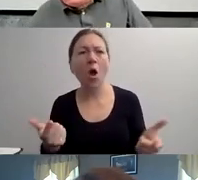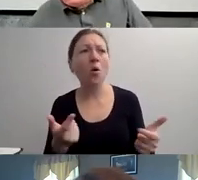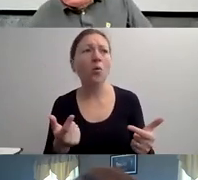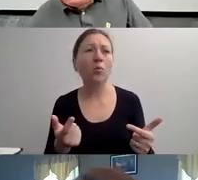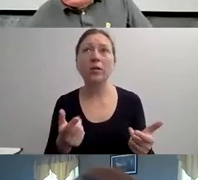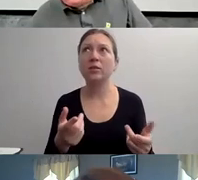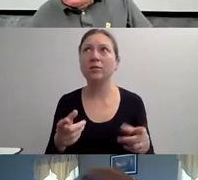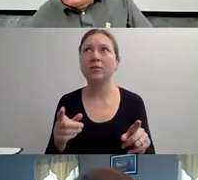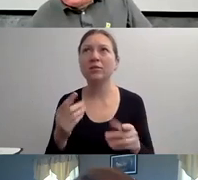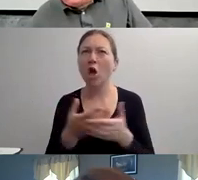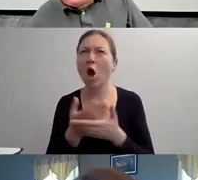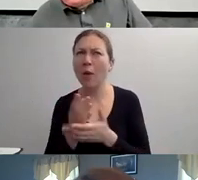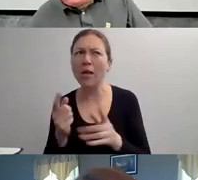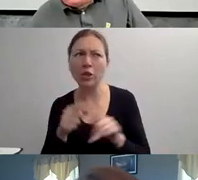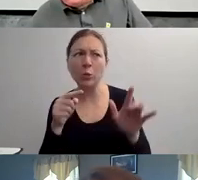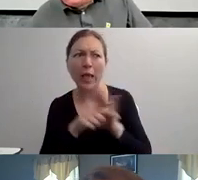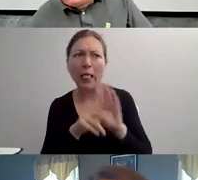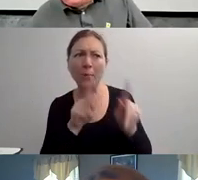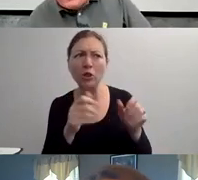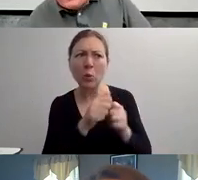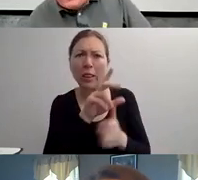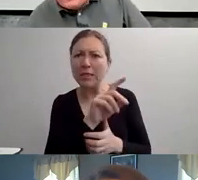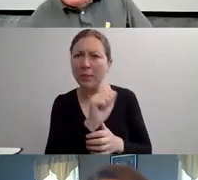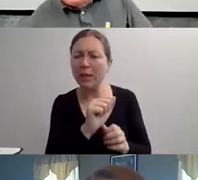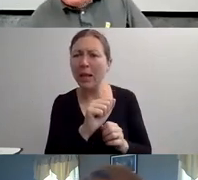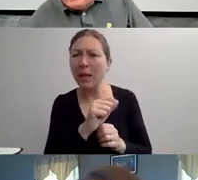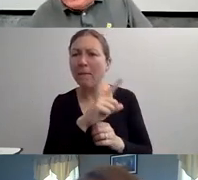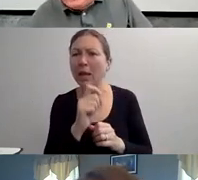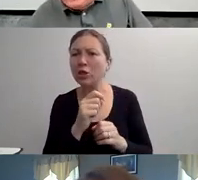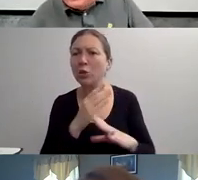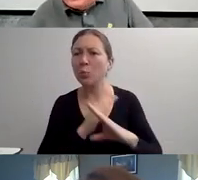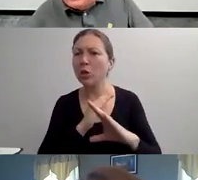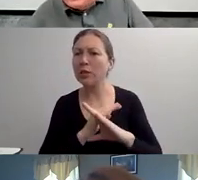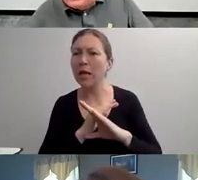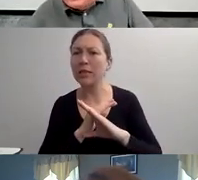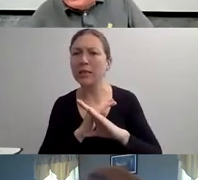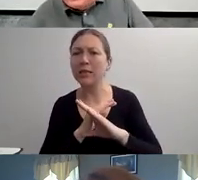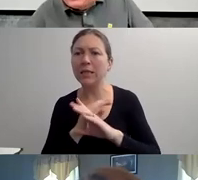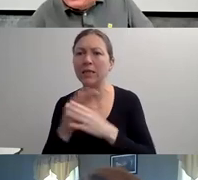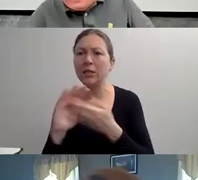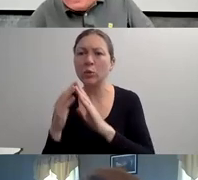YOU'RE SO RIGHT. THANK YOU FOR HELPING ME.